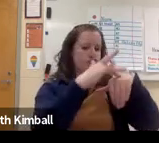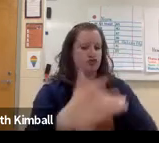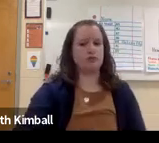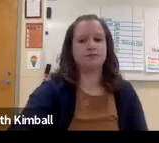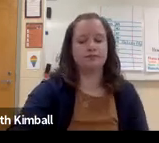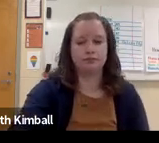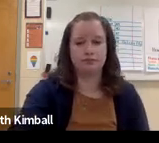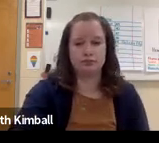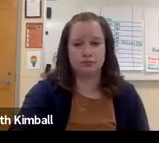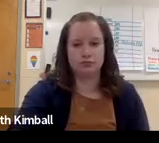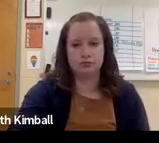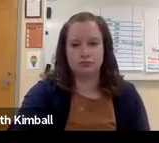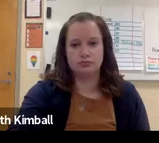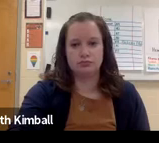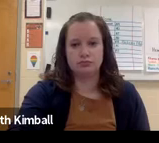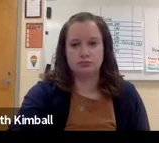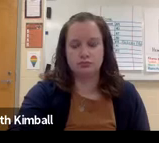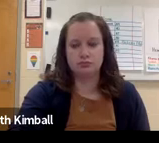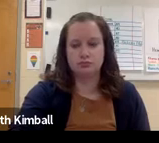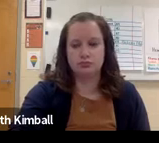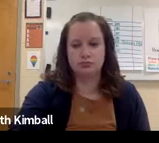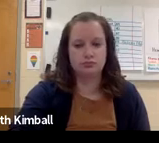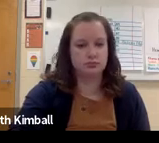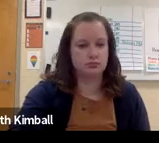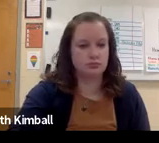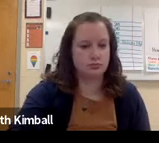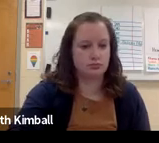They can see the signs, but it's through touch.